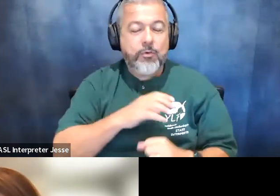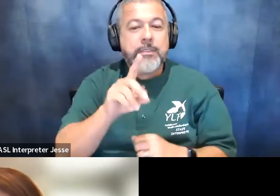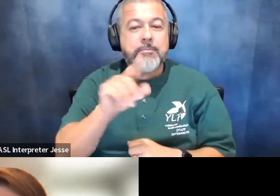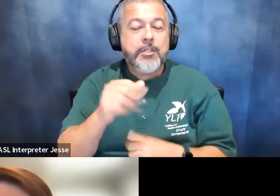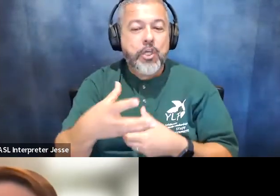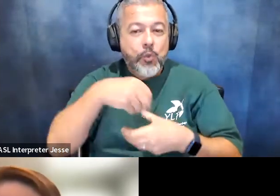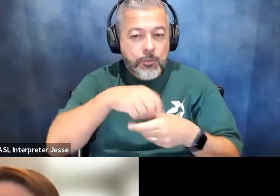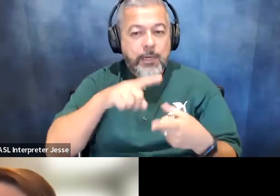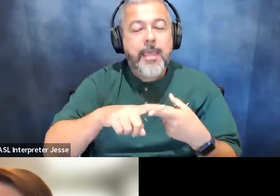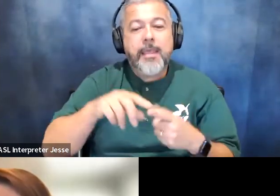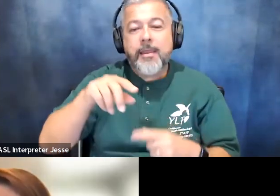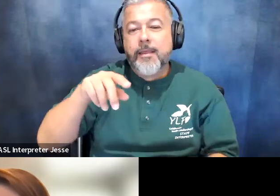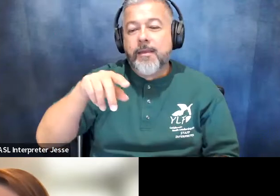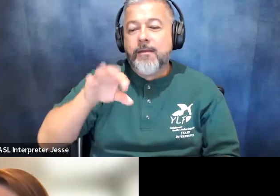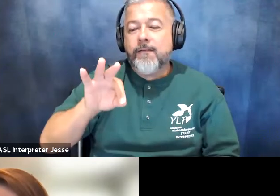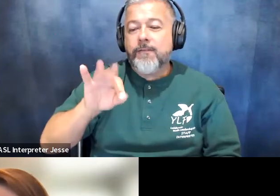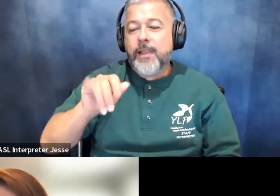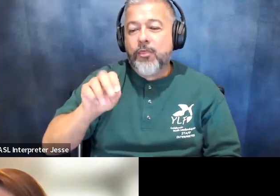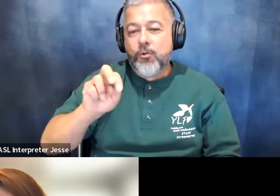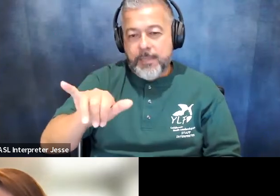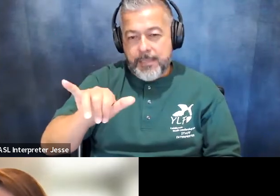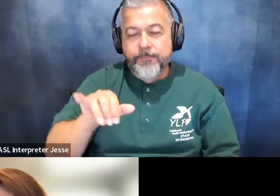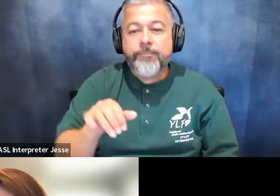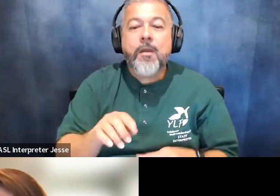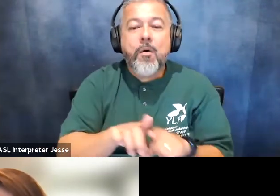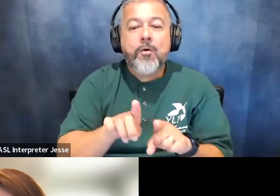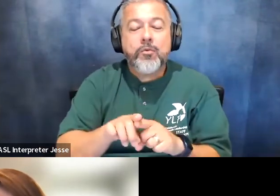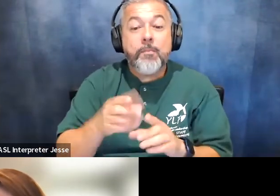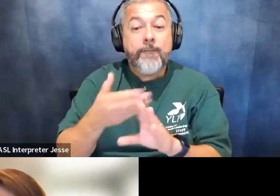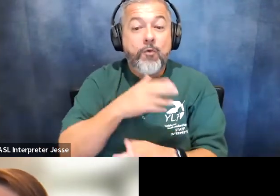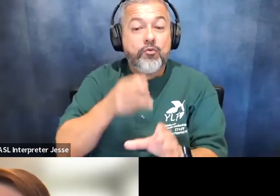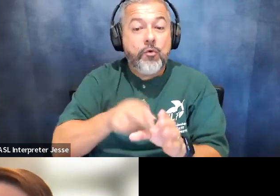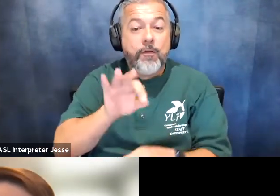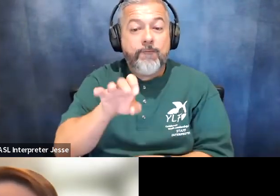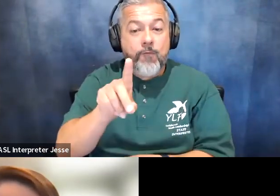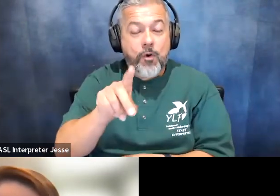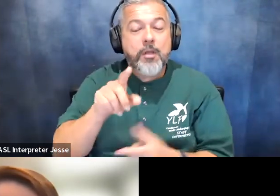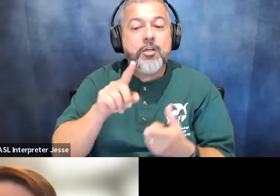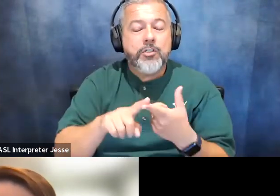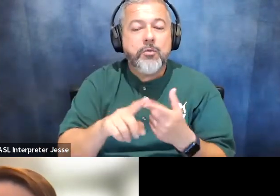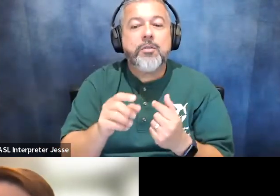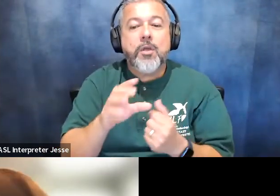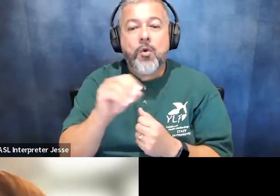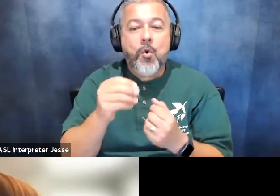philanthropy prior to joining ford rebecca was the co-founder and director of the disability justice